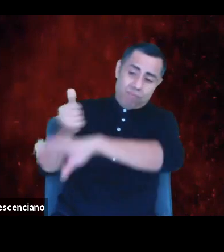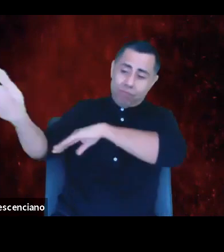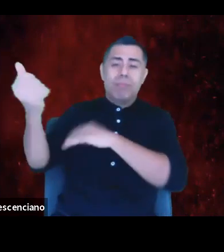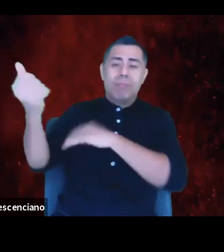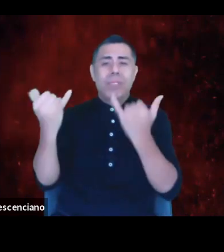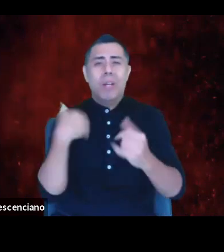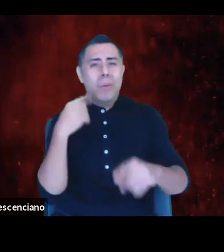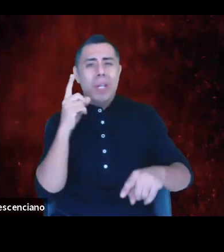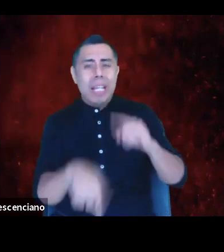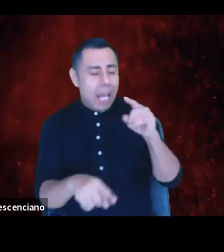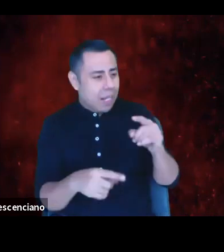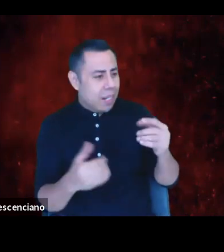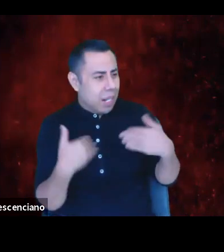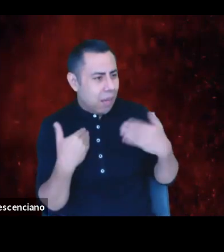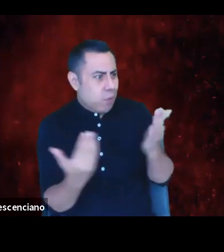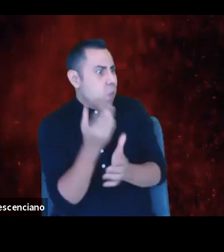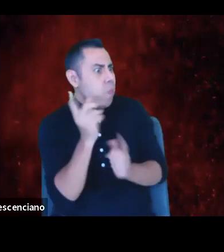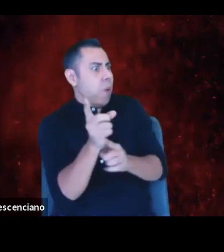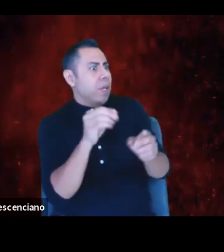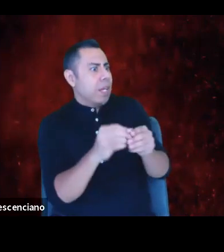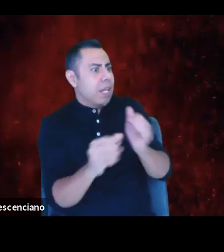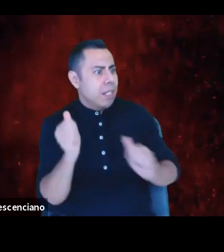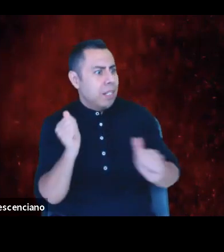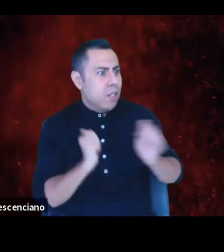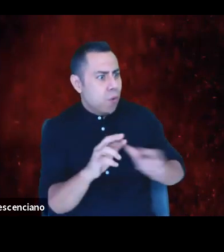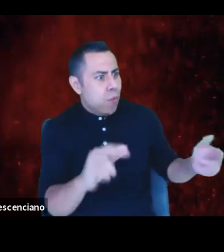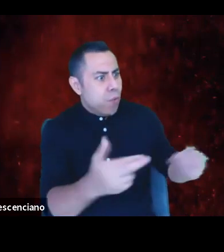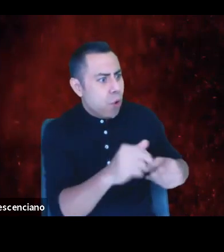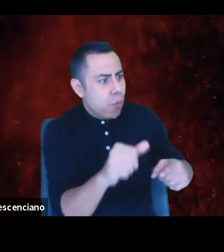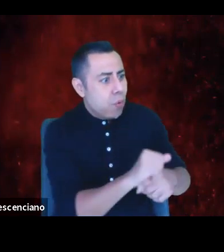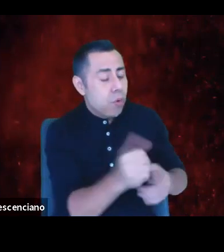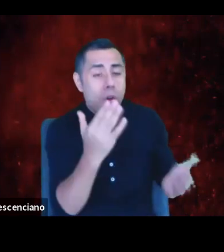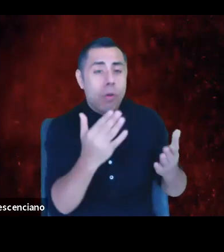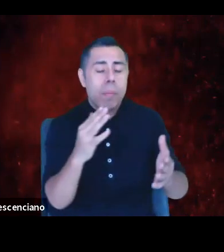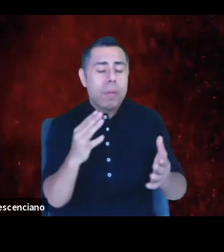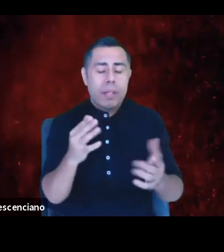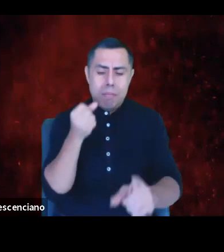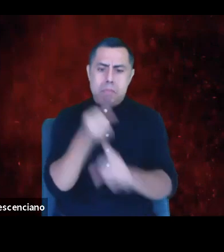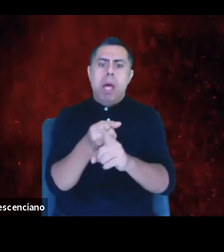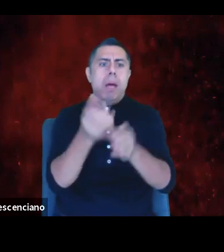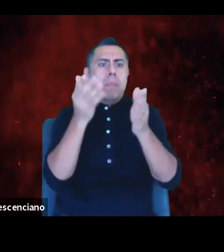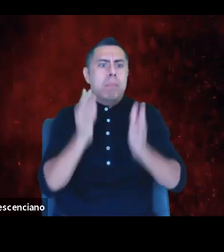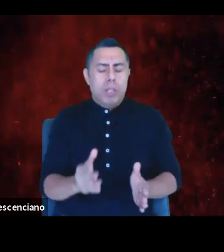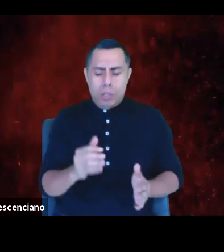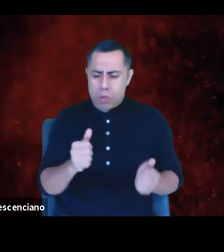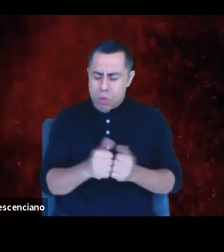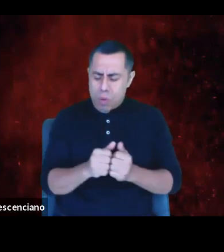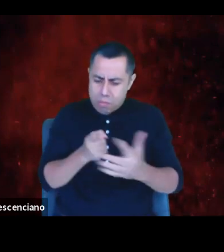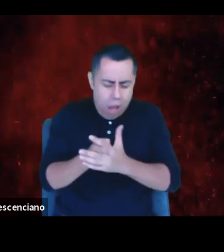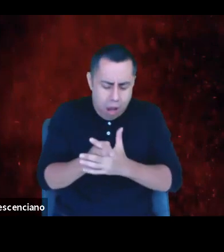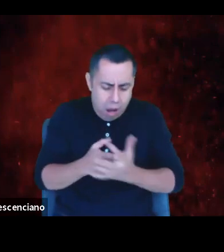or embrace an audience member who's experienced something profound inside of our theater or share in a playwright's joy